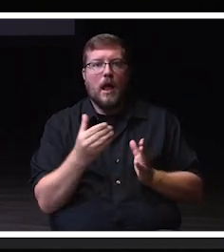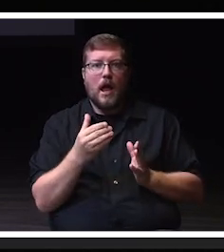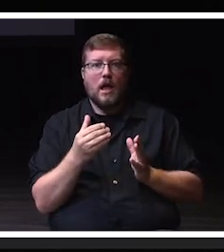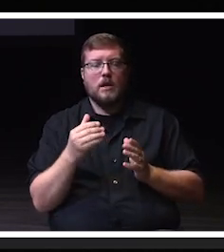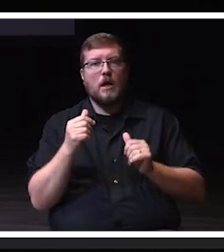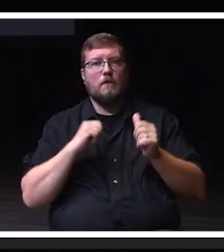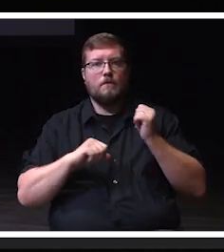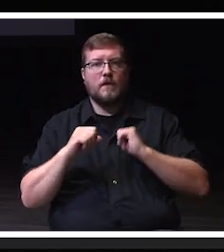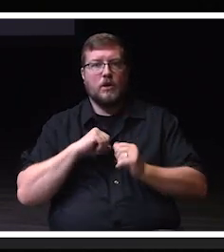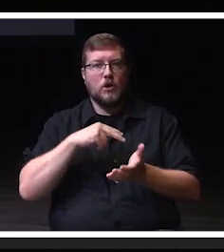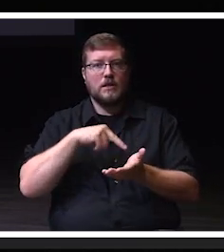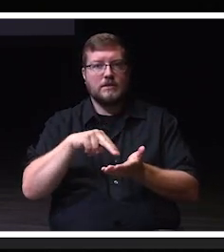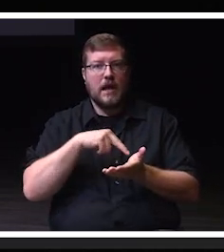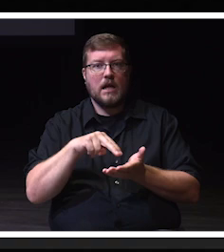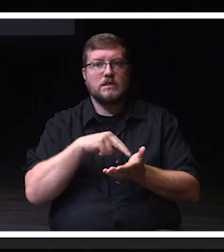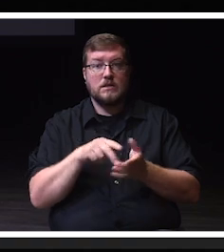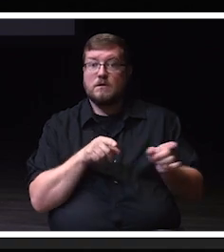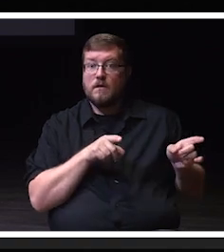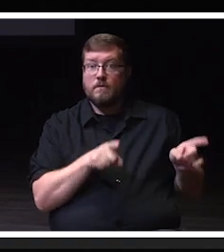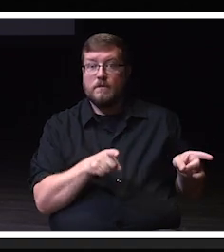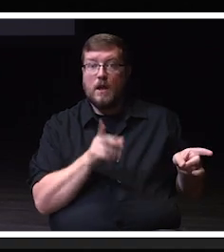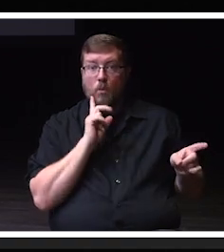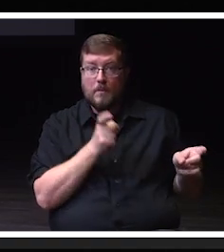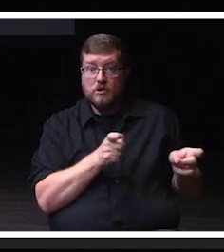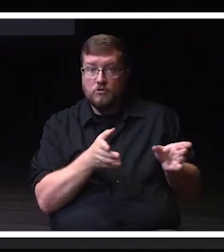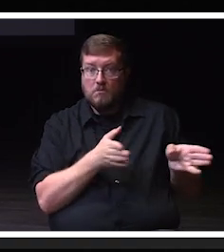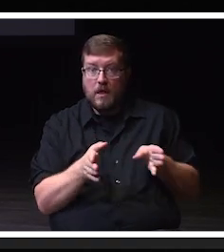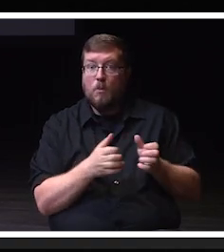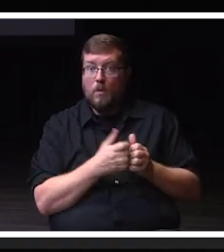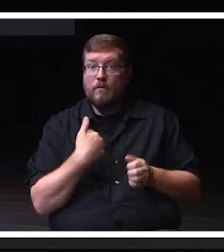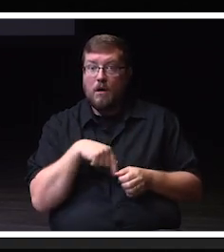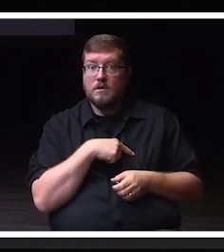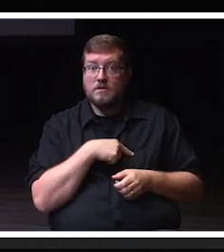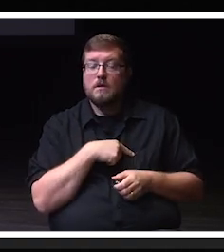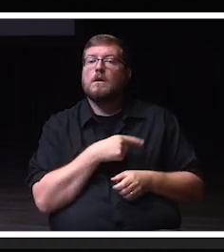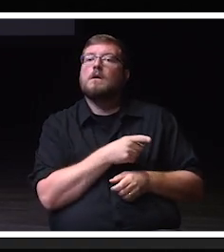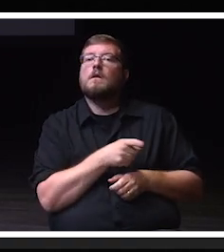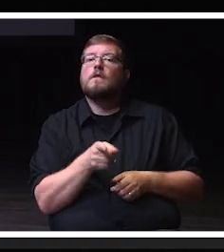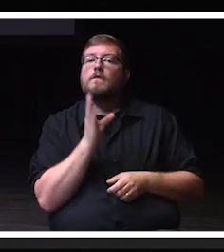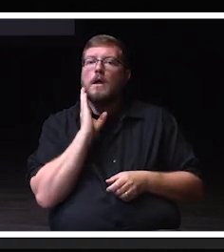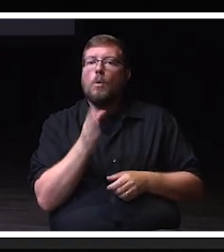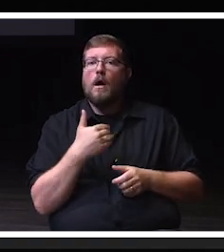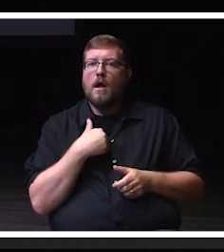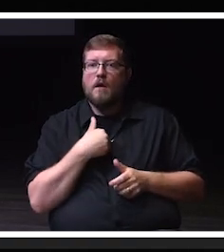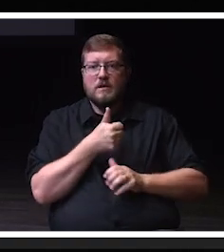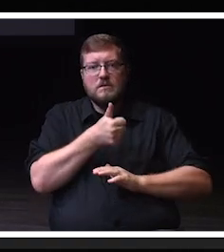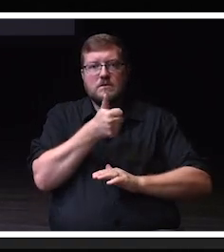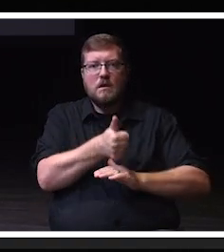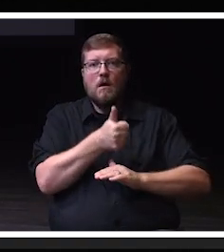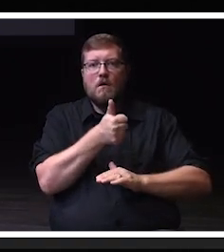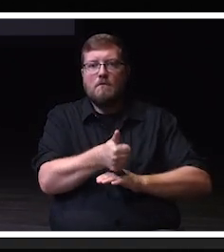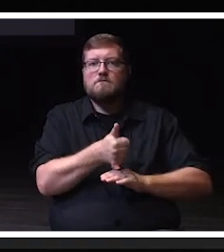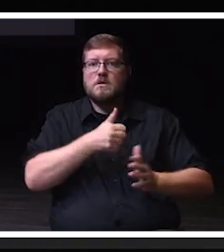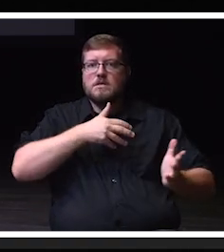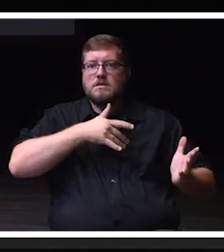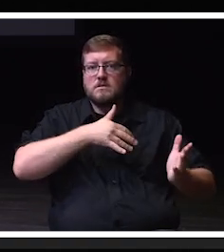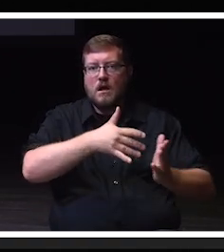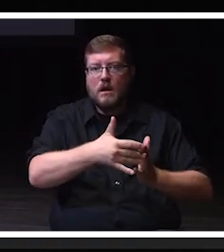not only strategic planning, but they're also going to be writing a self-study and having a site visit for their their accrediting body.